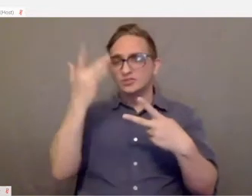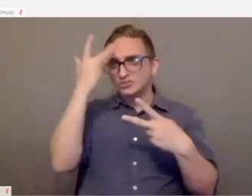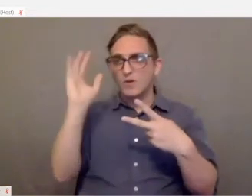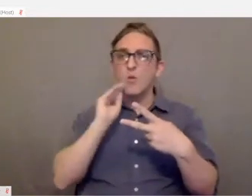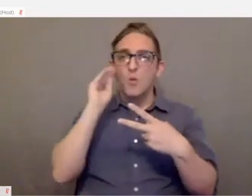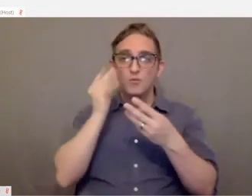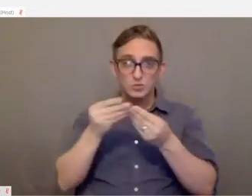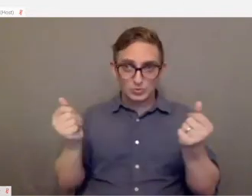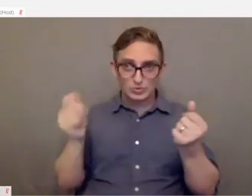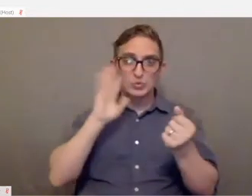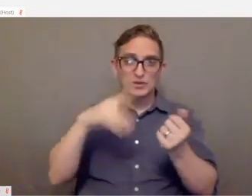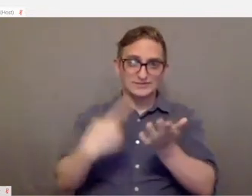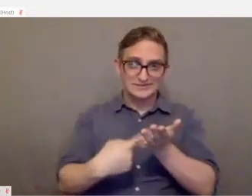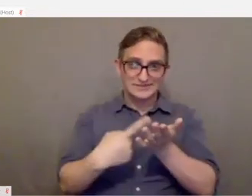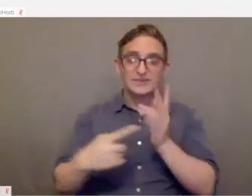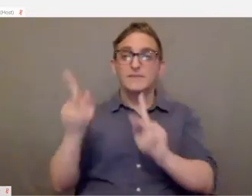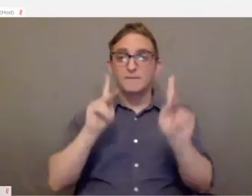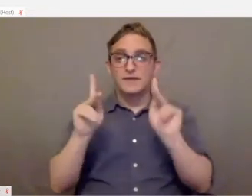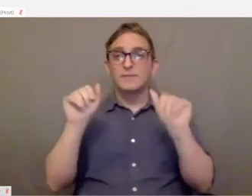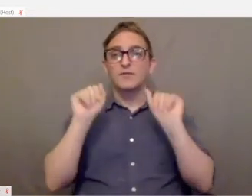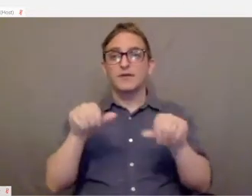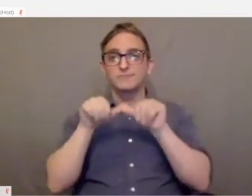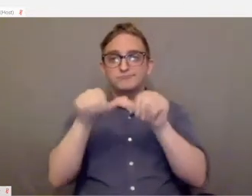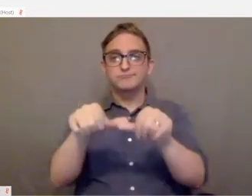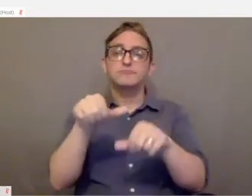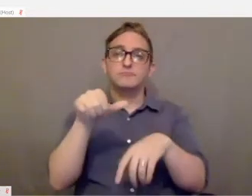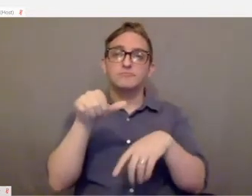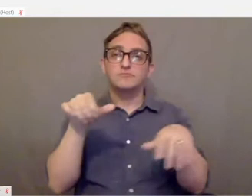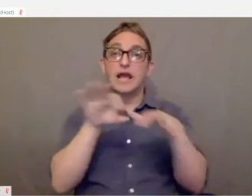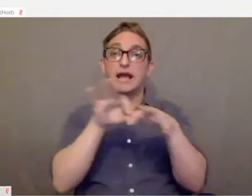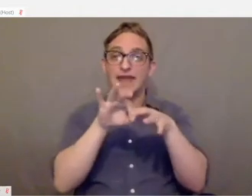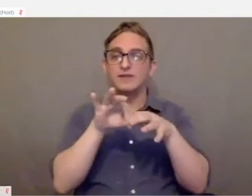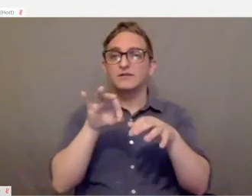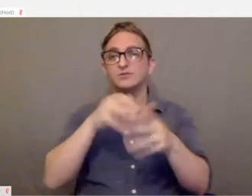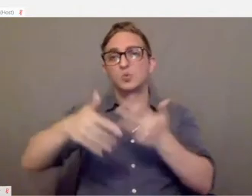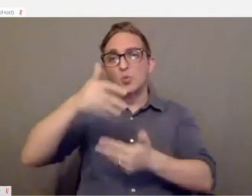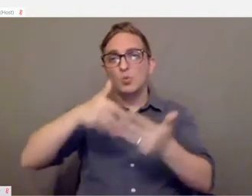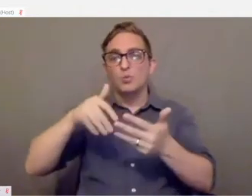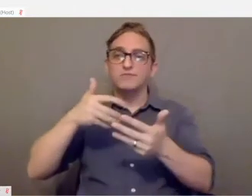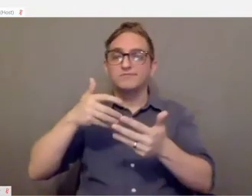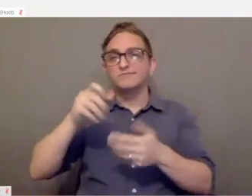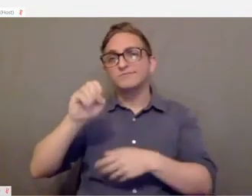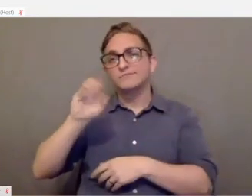So that people will be able to stay connected, socially connected to what's going on in the